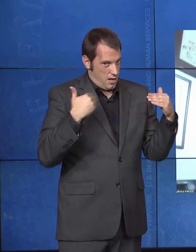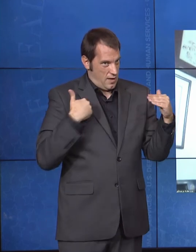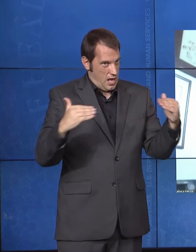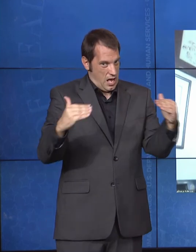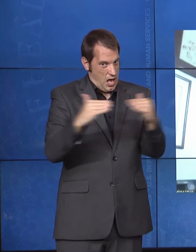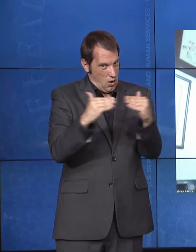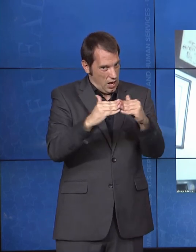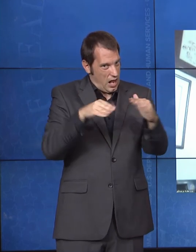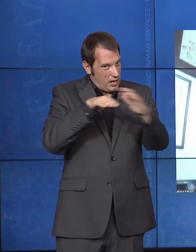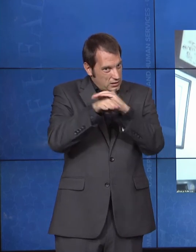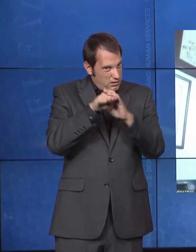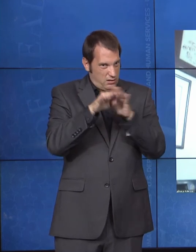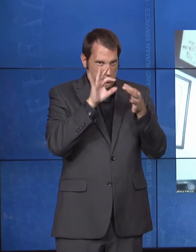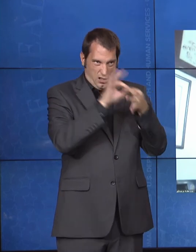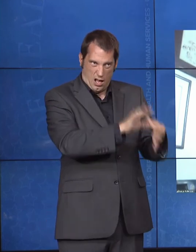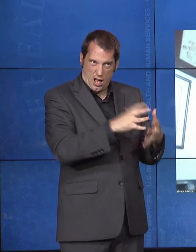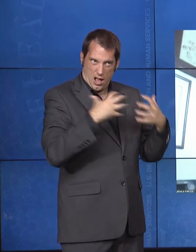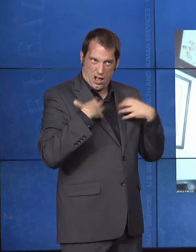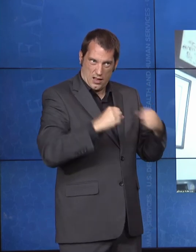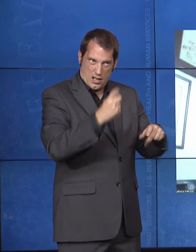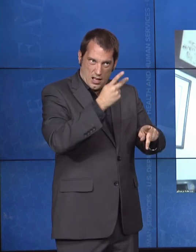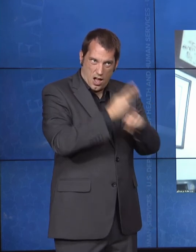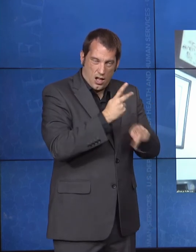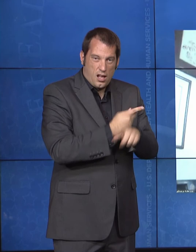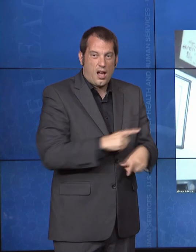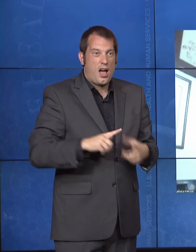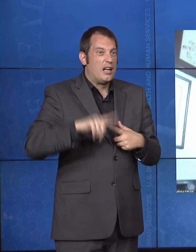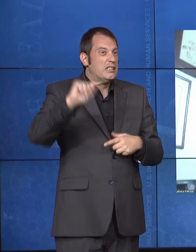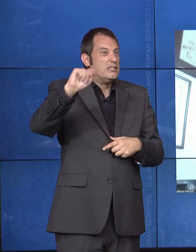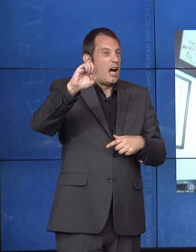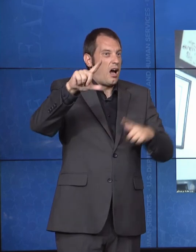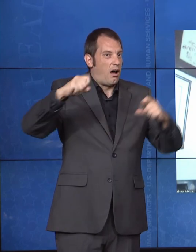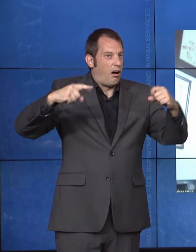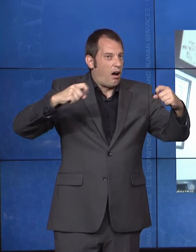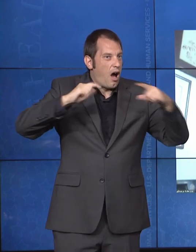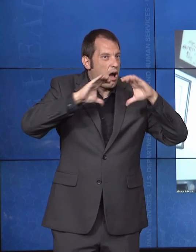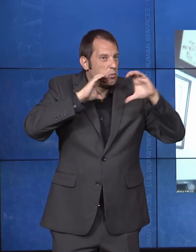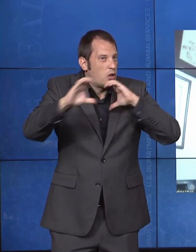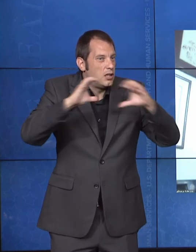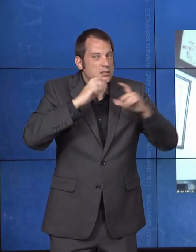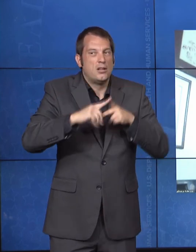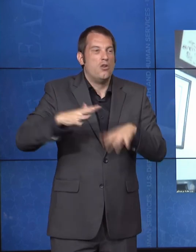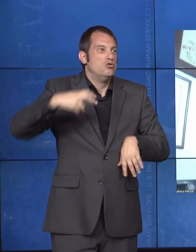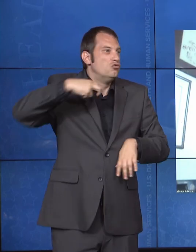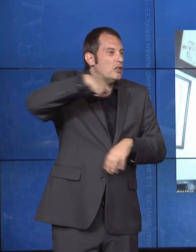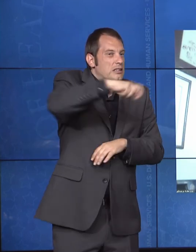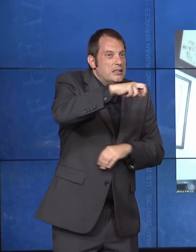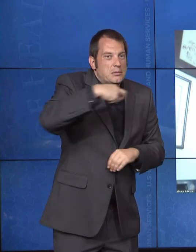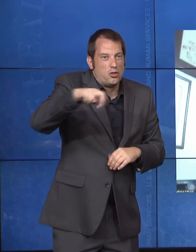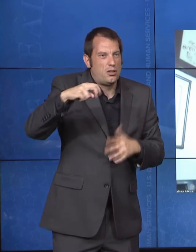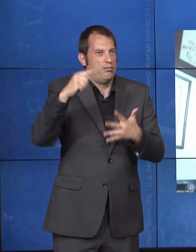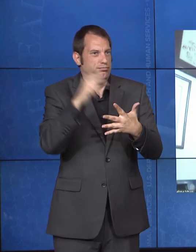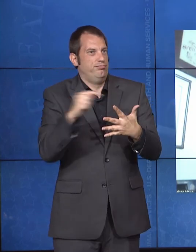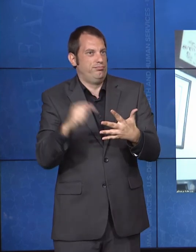Since its enactment, our country has taken great strides toward the ADA's promise of